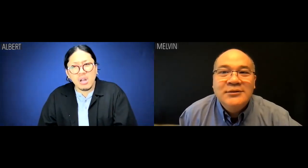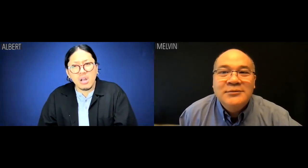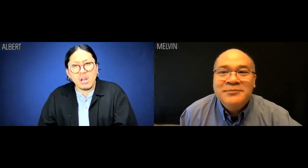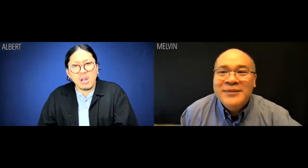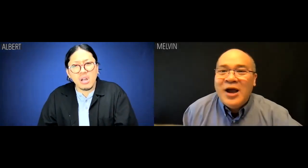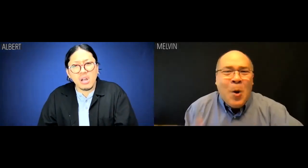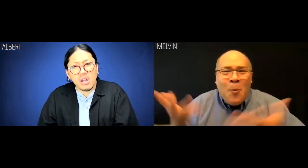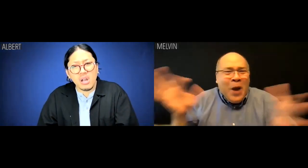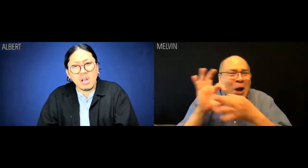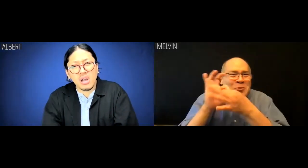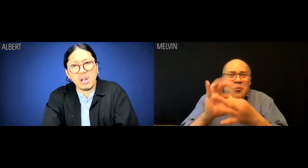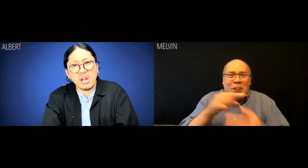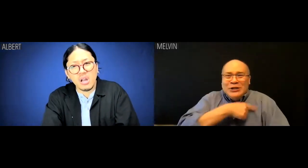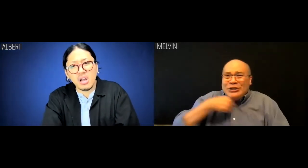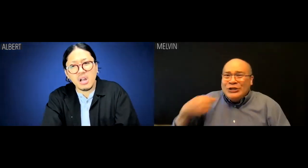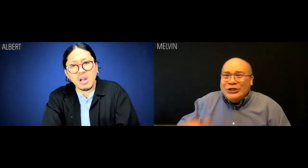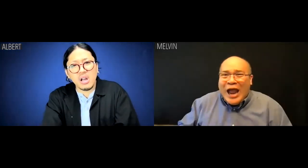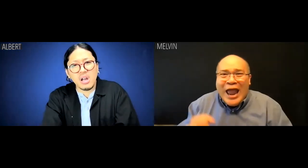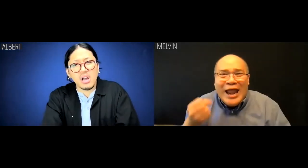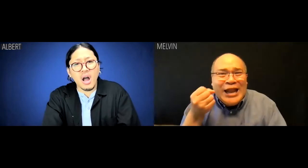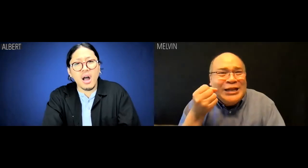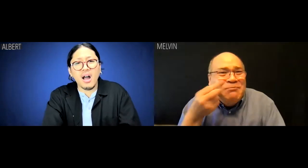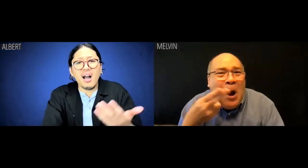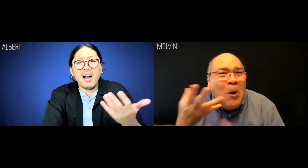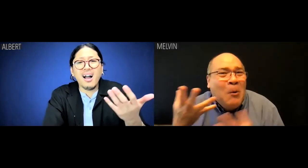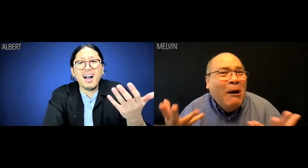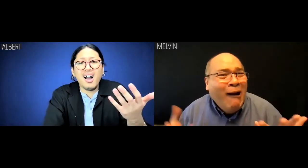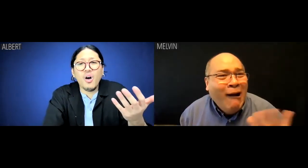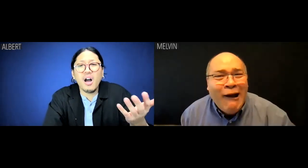Melvin: What is being Chinese have to do with this?